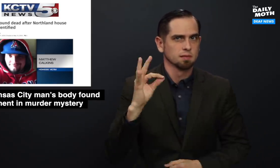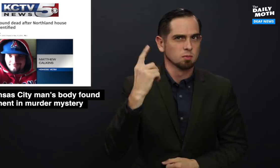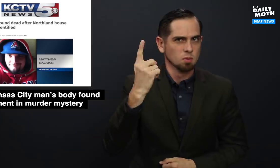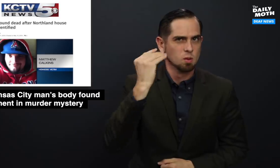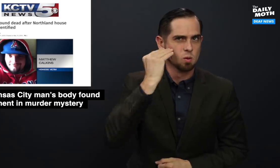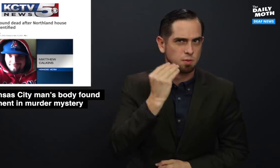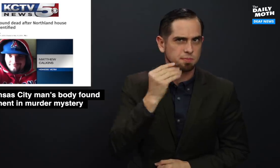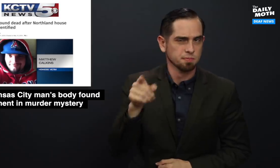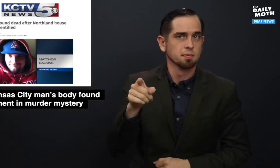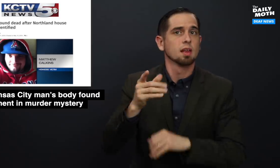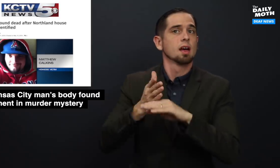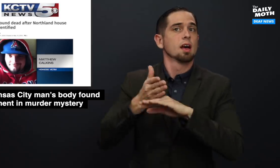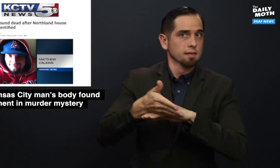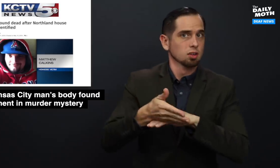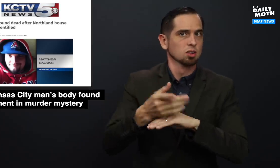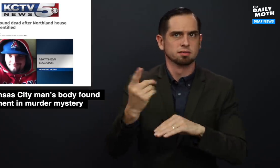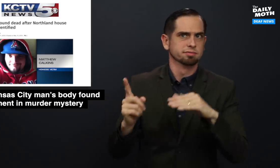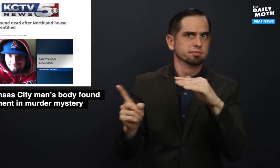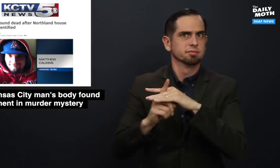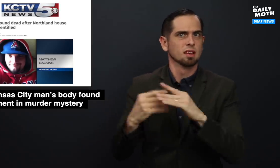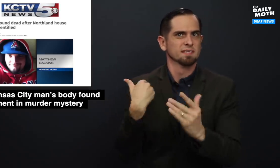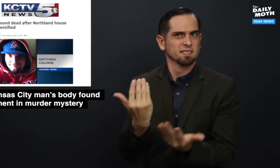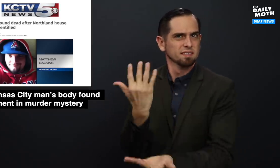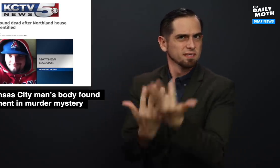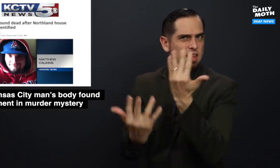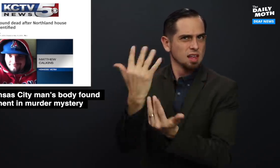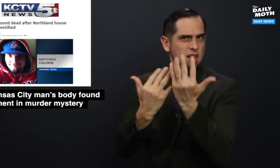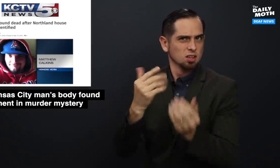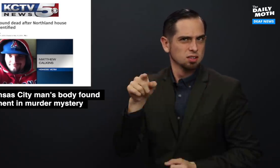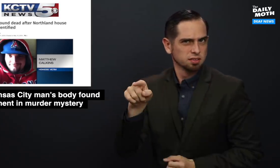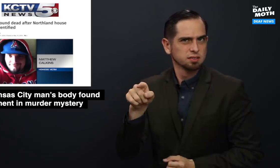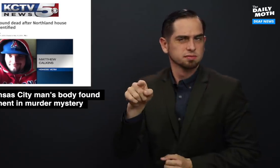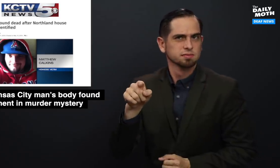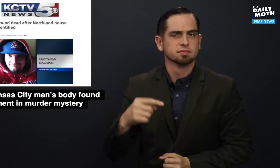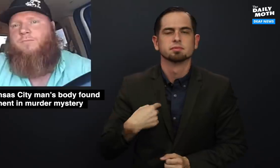a home after there was a fire there.